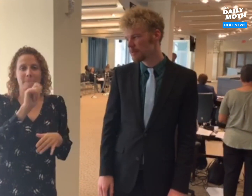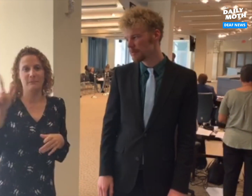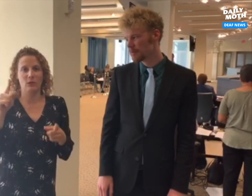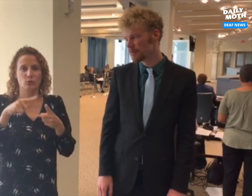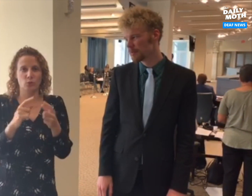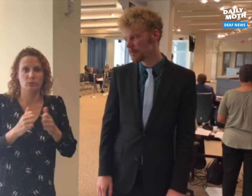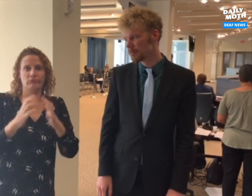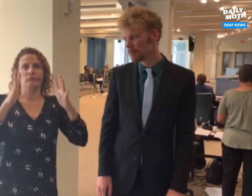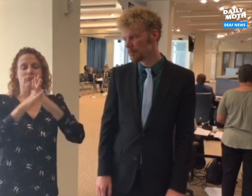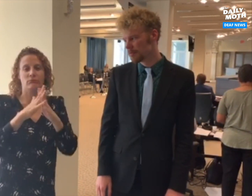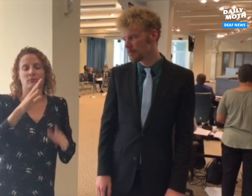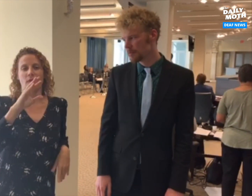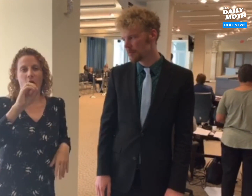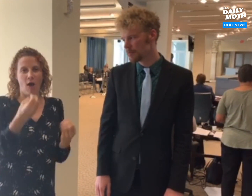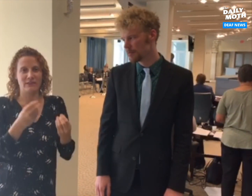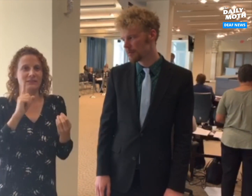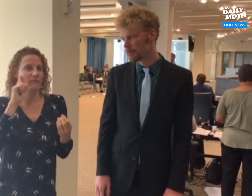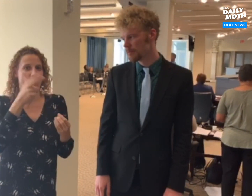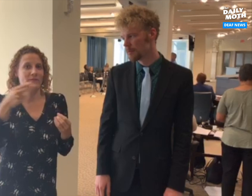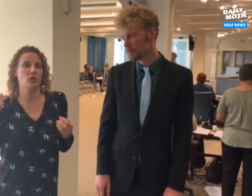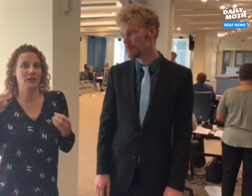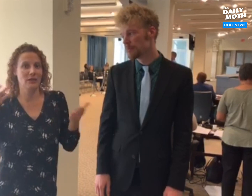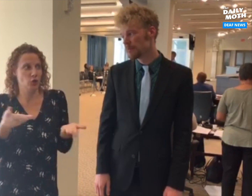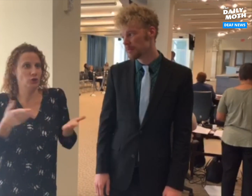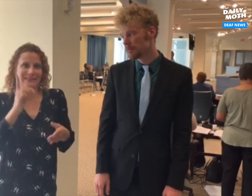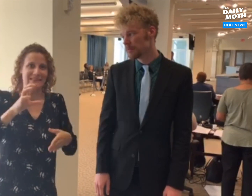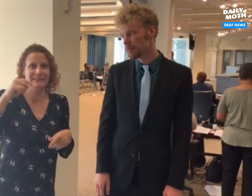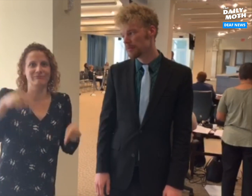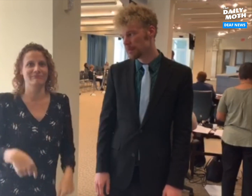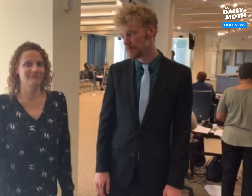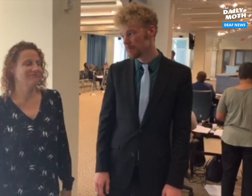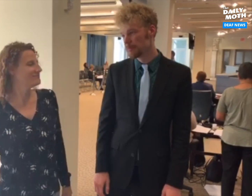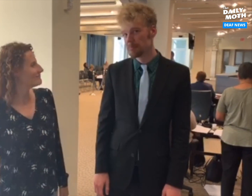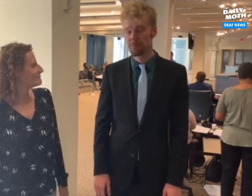for a bill to establish the Office on Deaf and Hard of Hearing here in D.C.